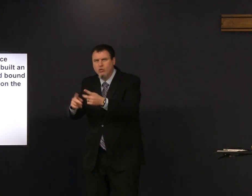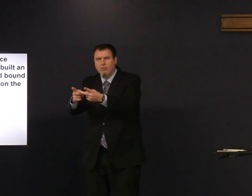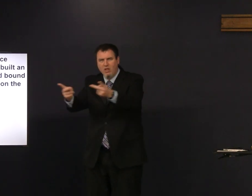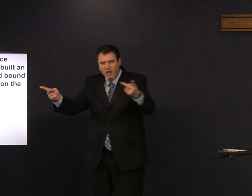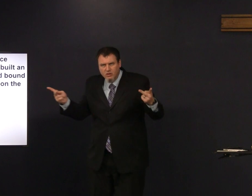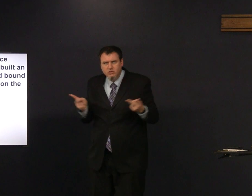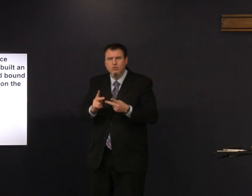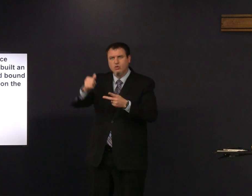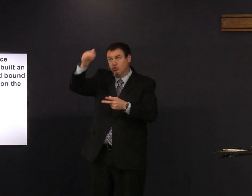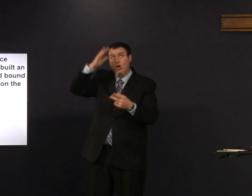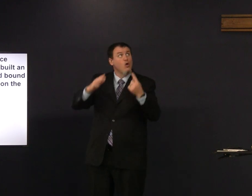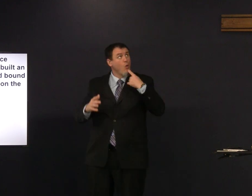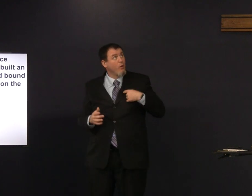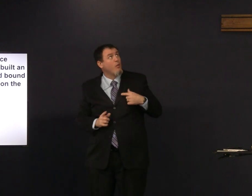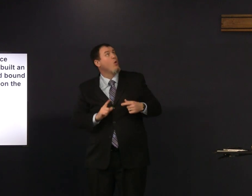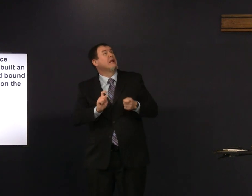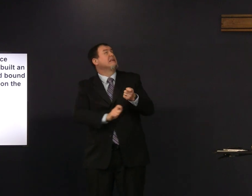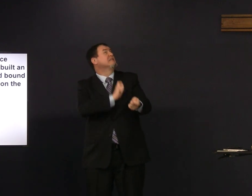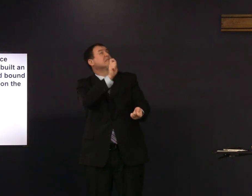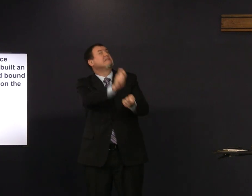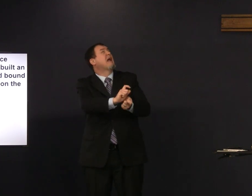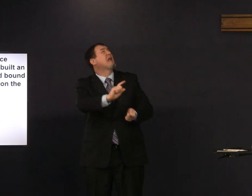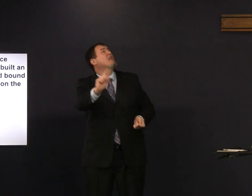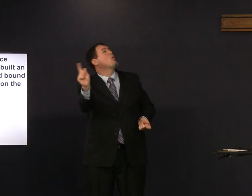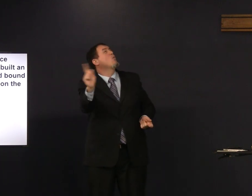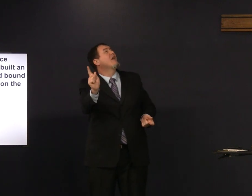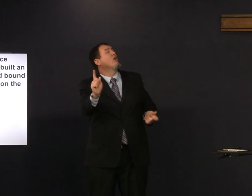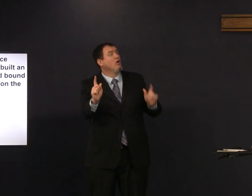so they came to the place where God had told him of